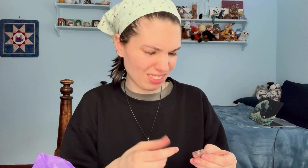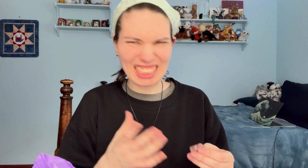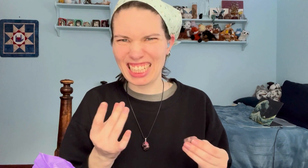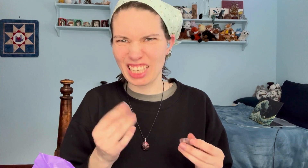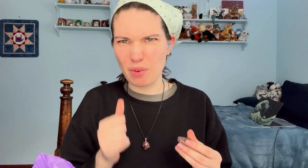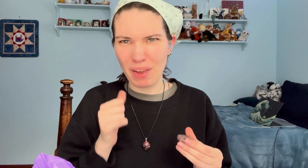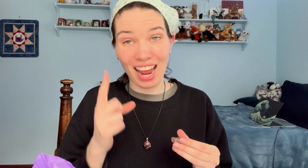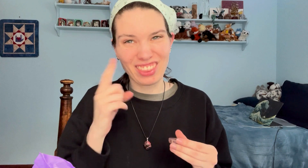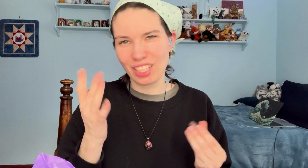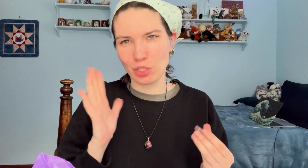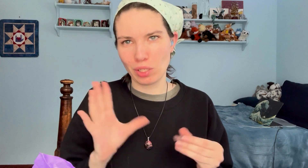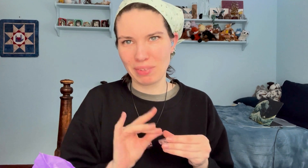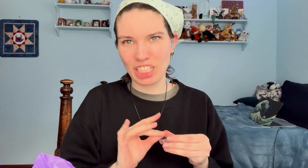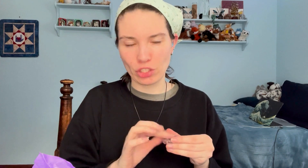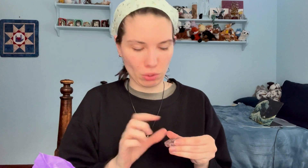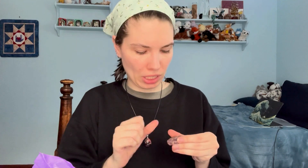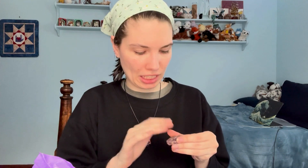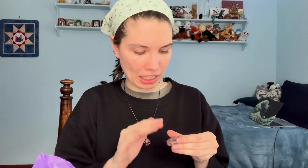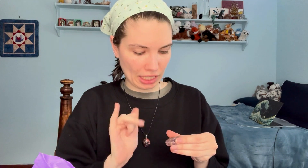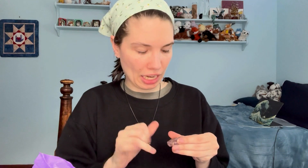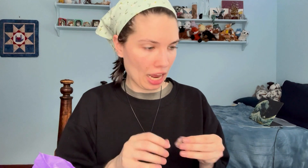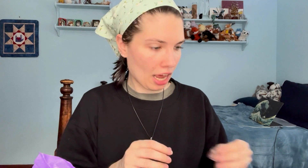It's sticky on the back, I think there used to be a sticker so I need to clean that